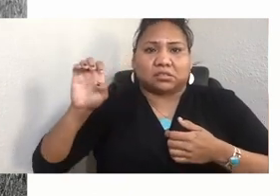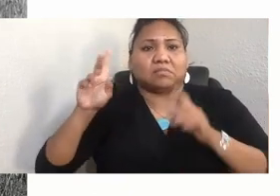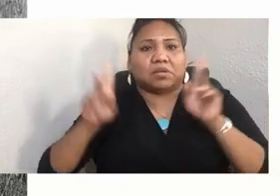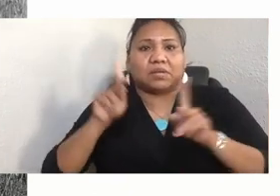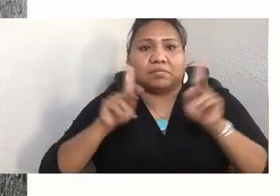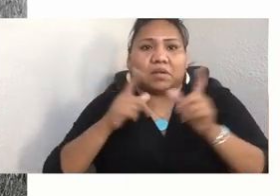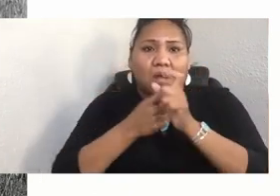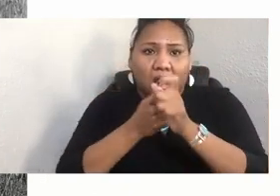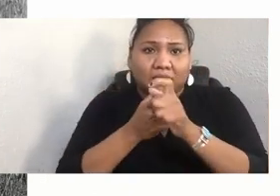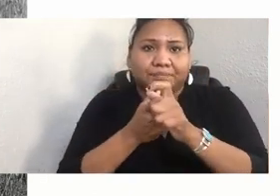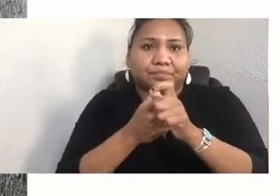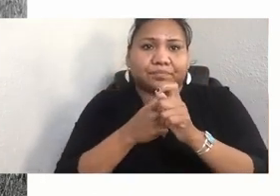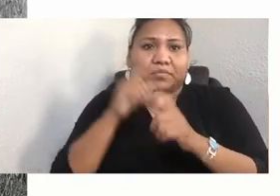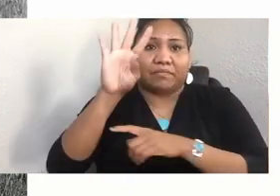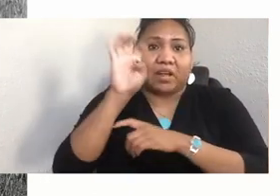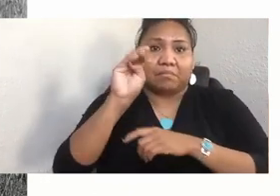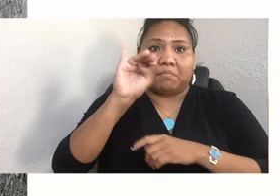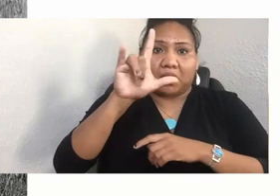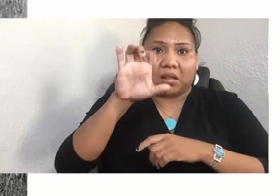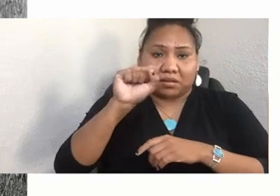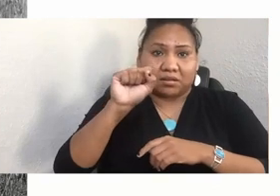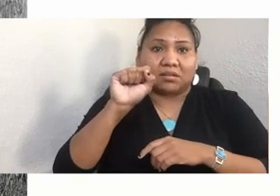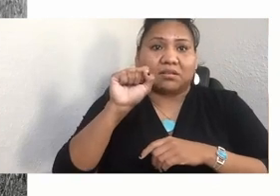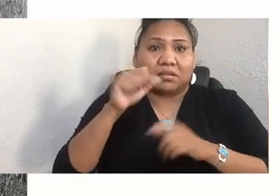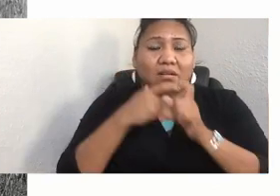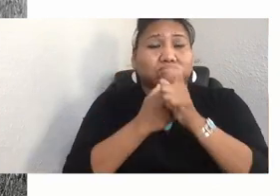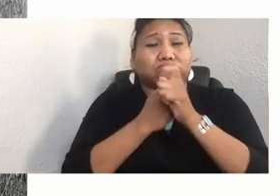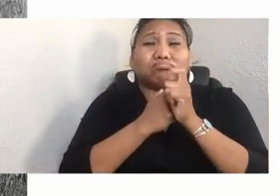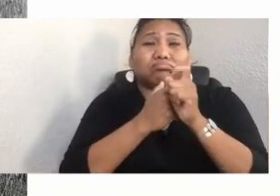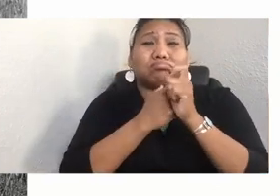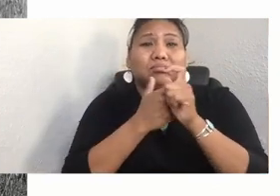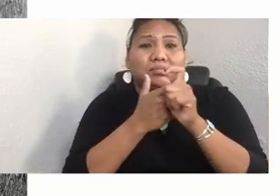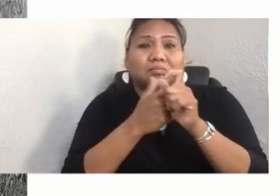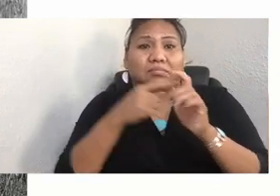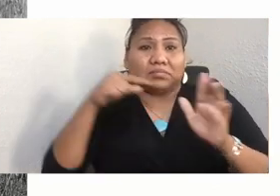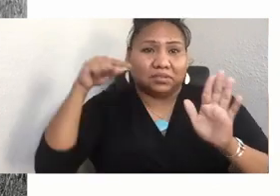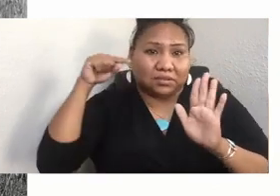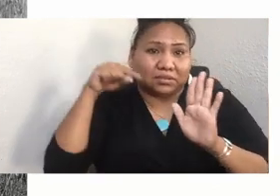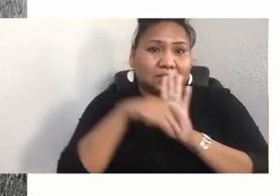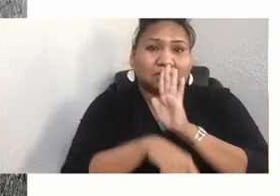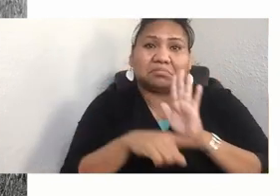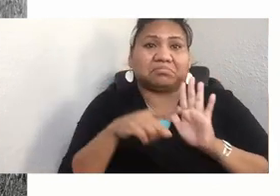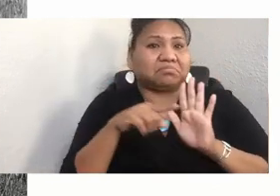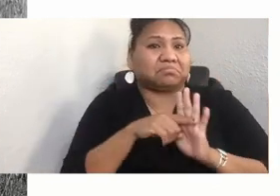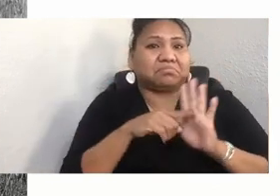mile run in subzero temperature. And they each take turns running while carrying the Cheyenne